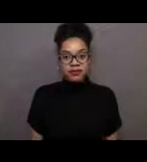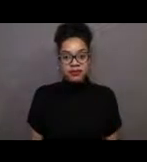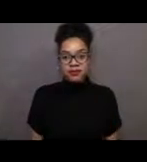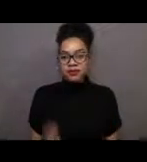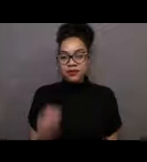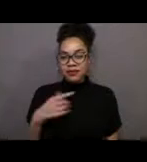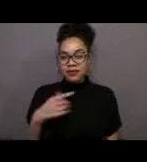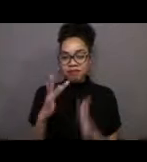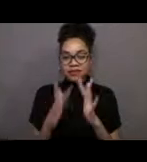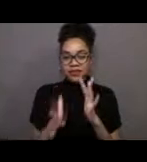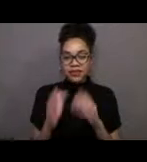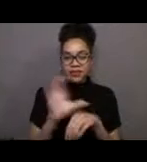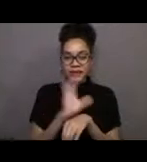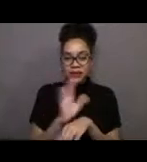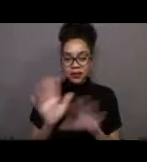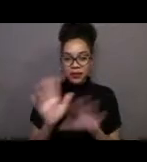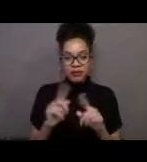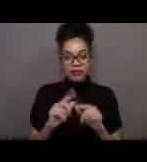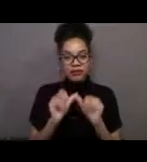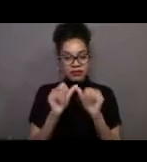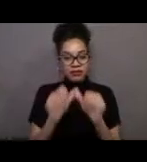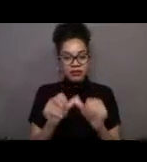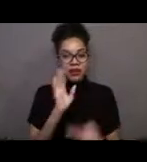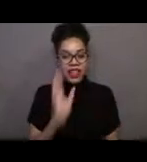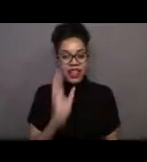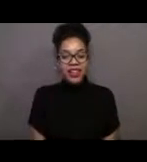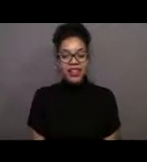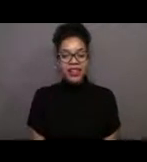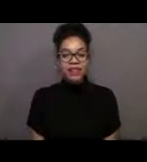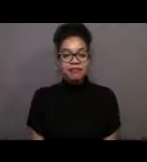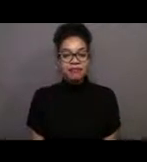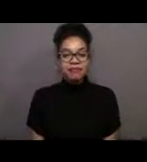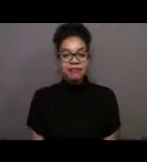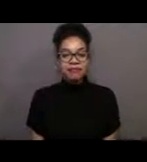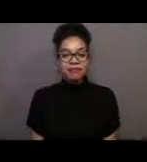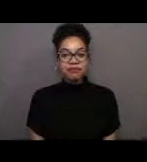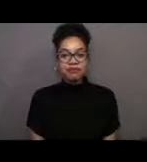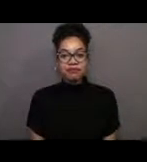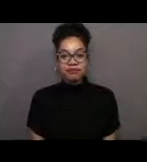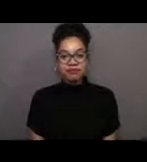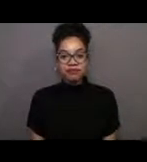I'm not sure why, but we will get this back. So next time I'm going to introduce Acy,